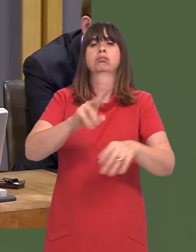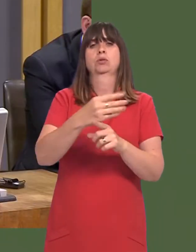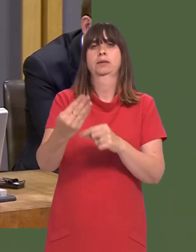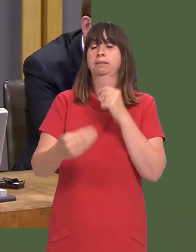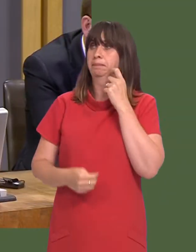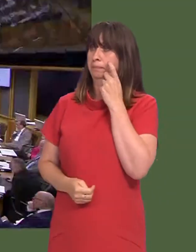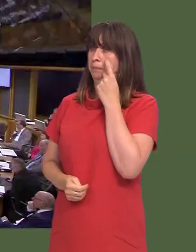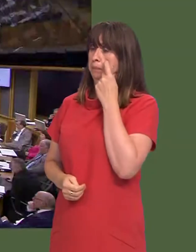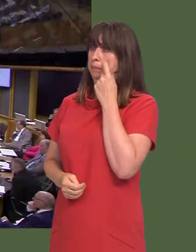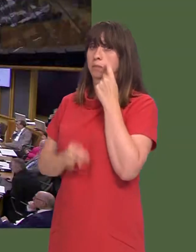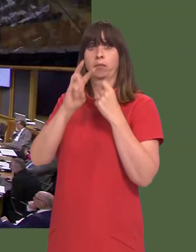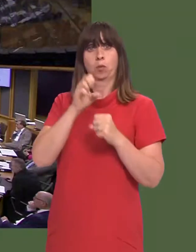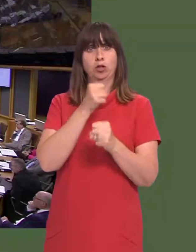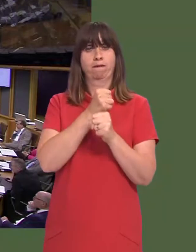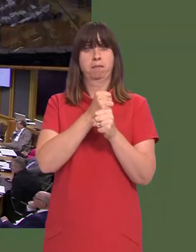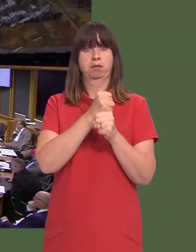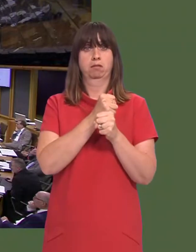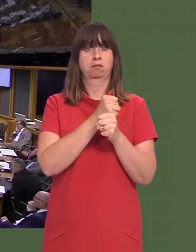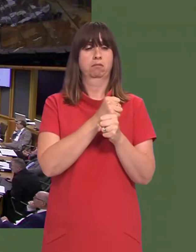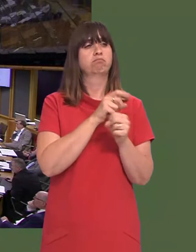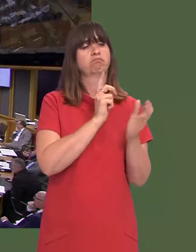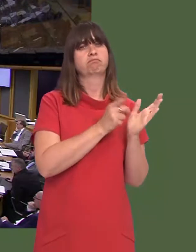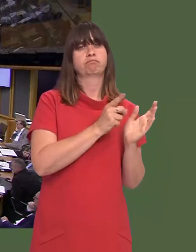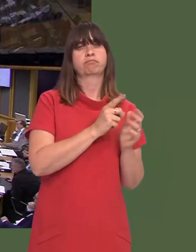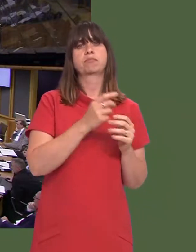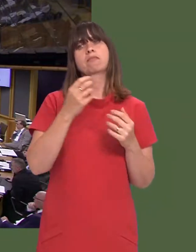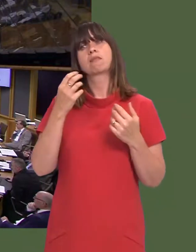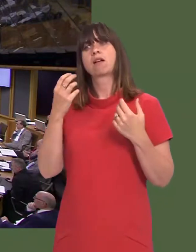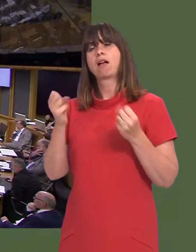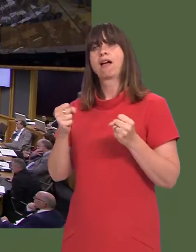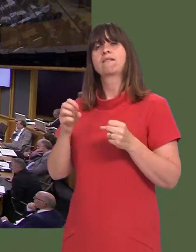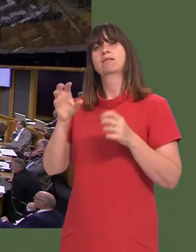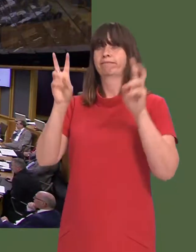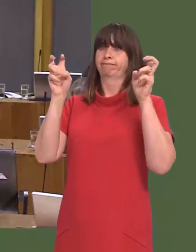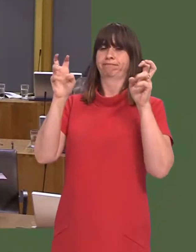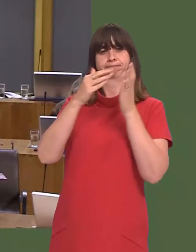Rhianon Passmore: The Welsh Government programme for government, ëTaking Wales Forwardí,